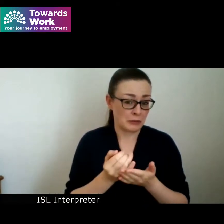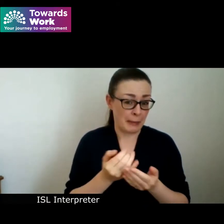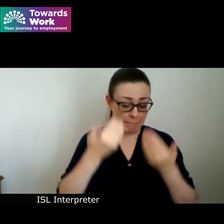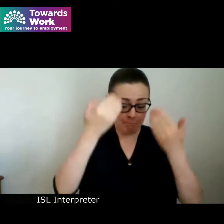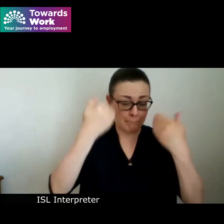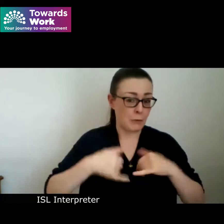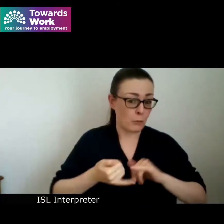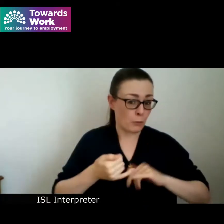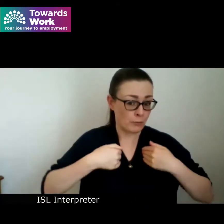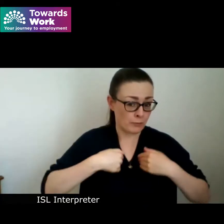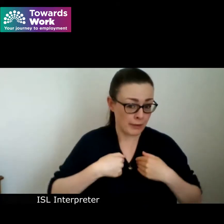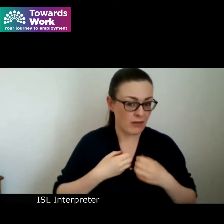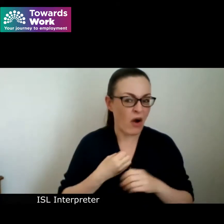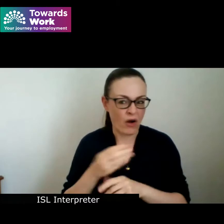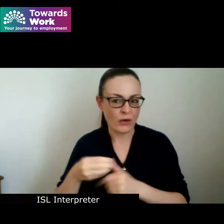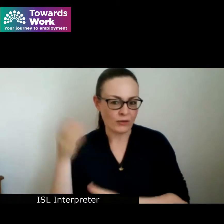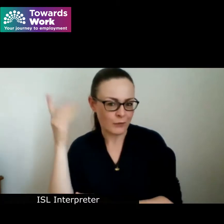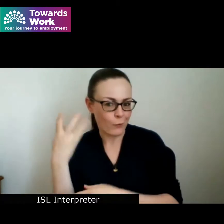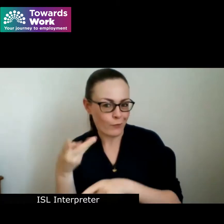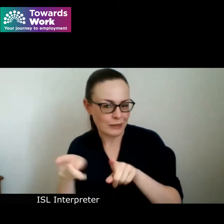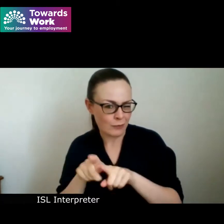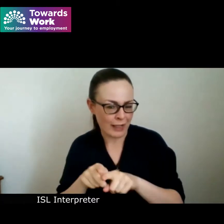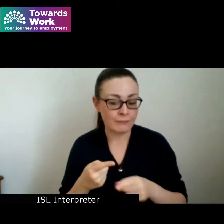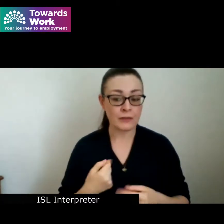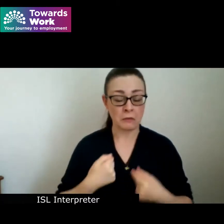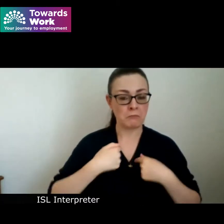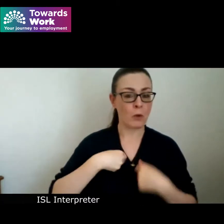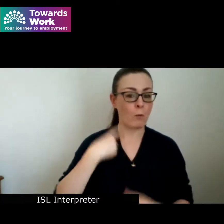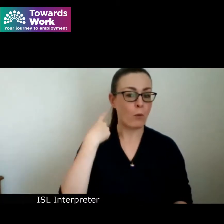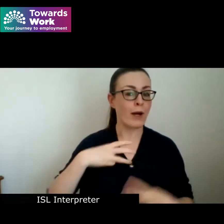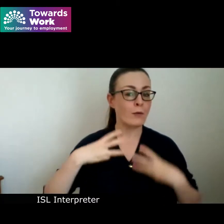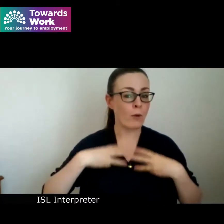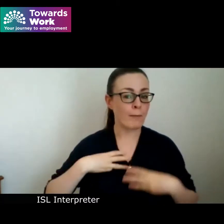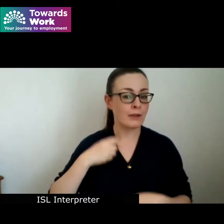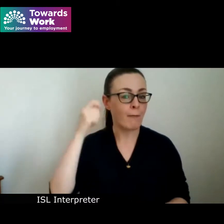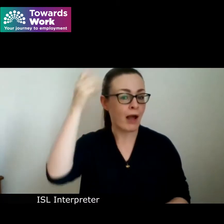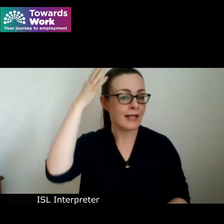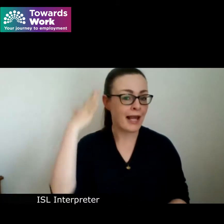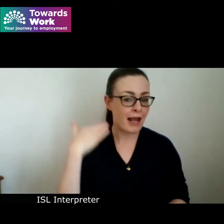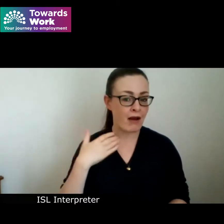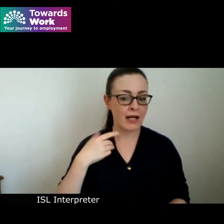today. I'm a white female with blonde hair and iI'm wearing a blue and green dress with flowers